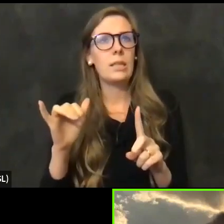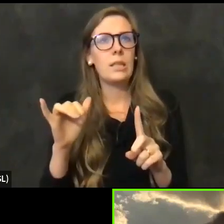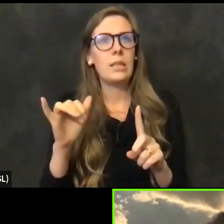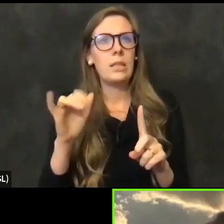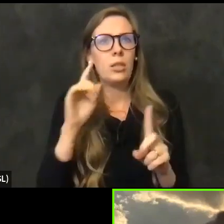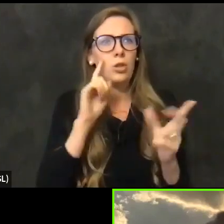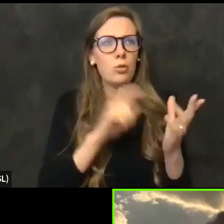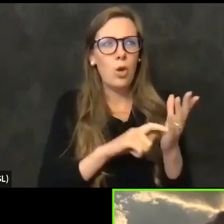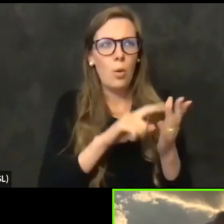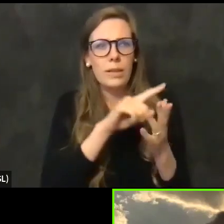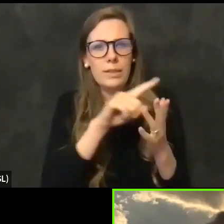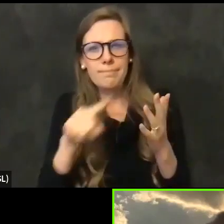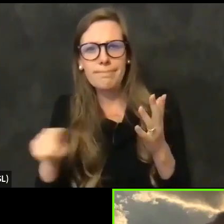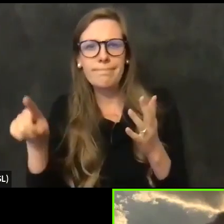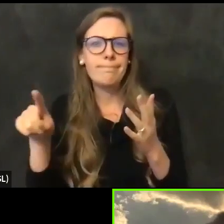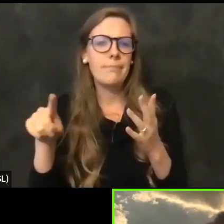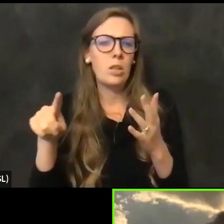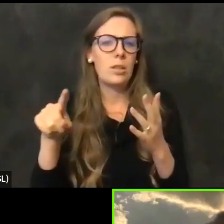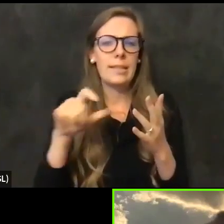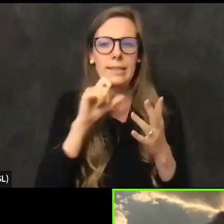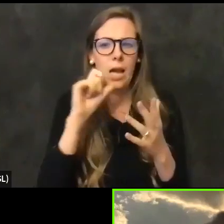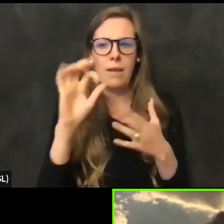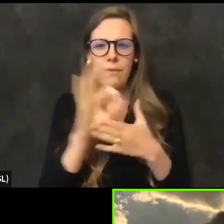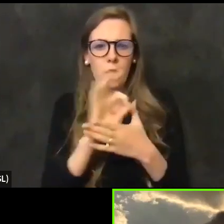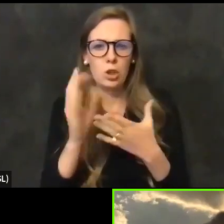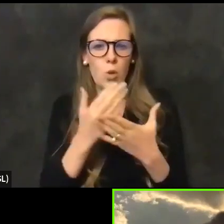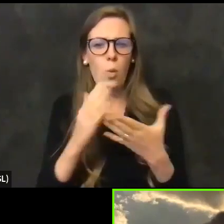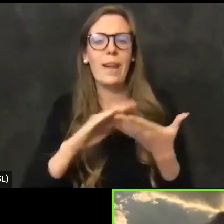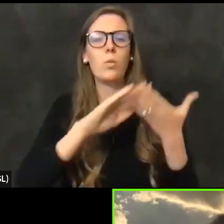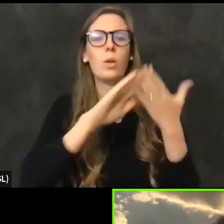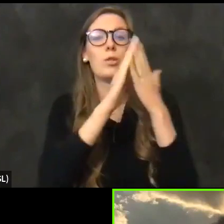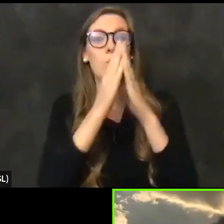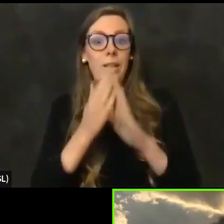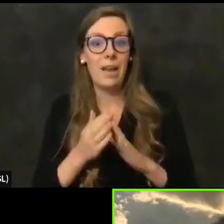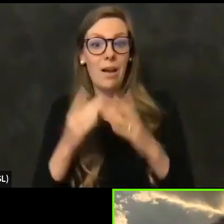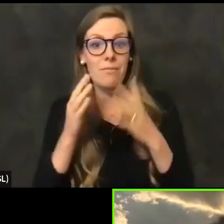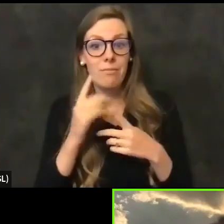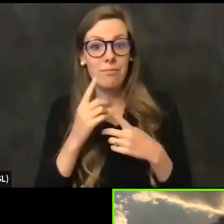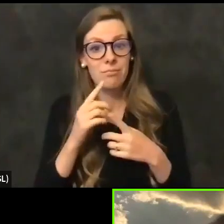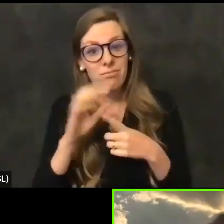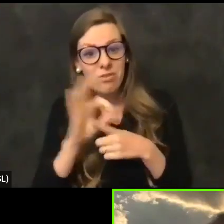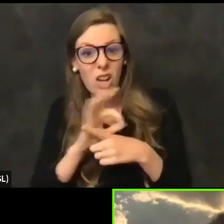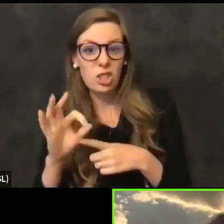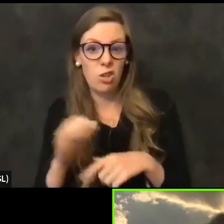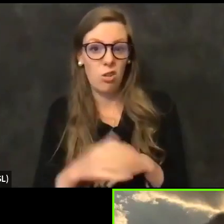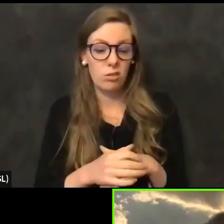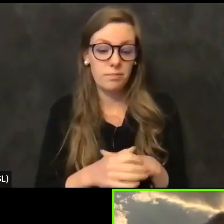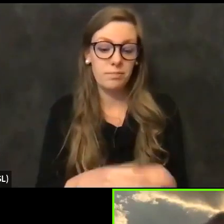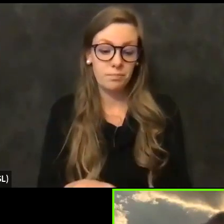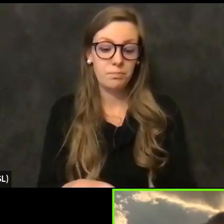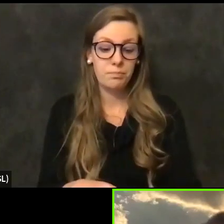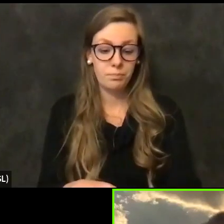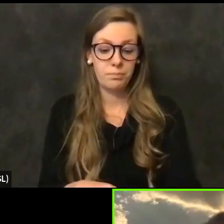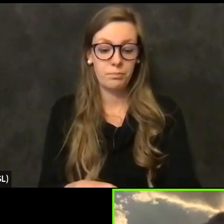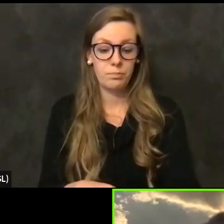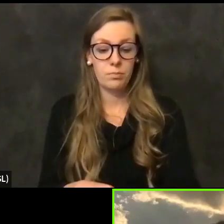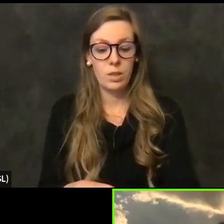dealing with fragmentation and move it over towards a functional path forward. So beyond the highlights and the platitudes and the generalities, I want to